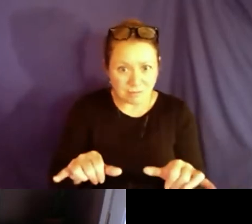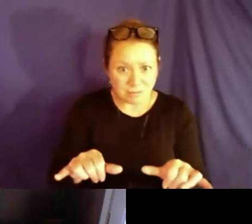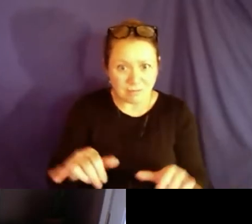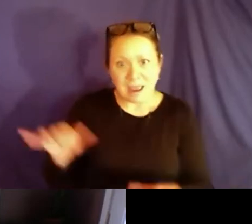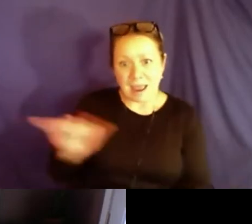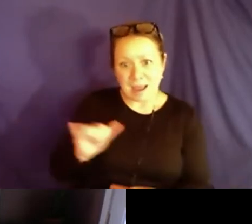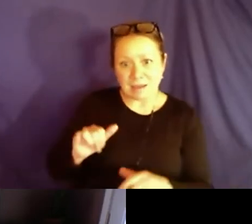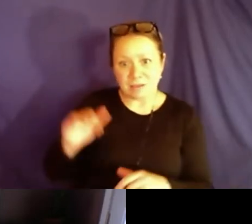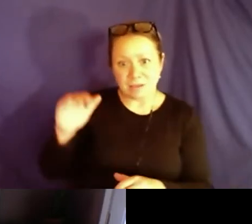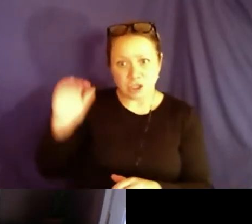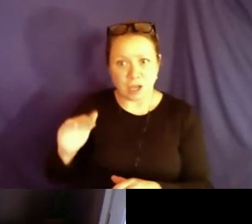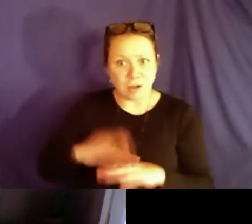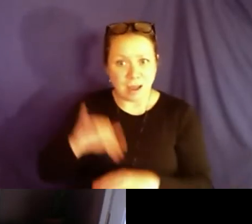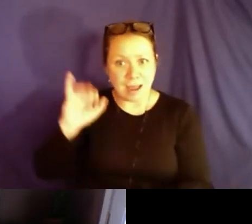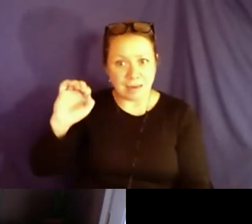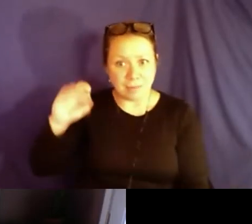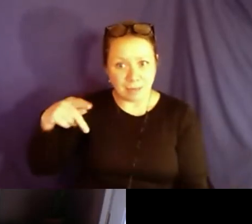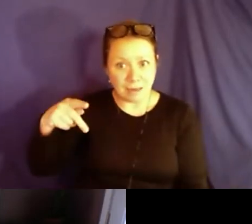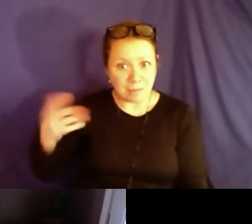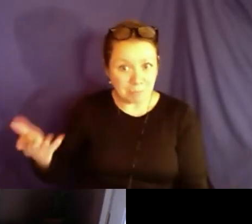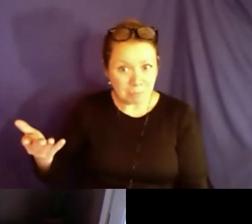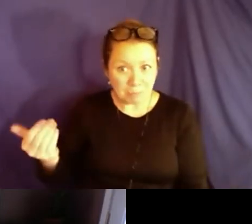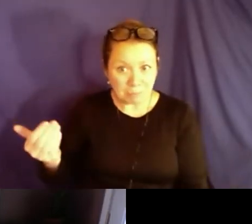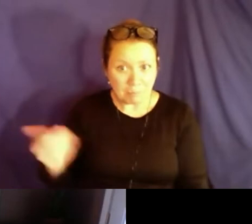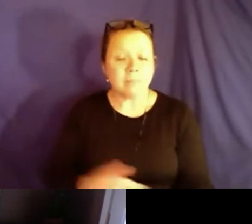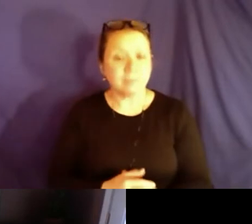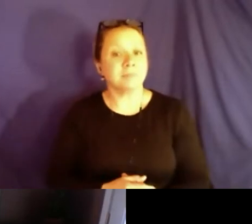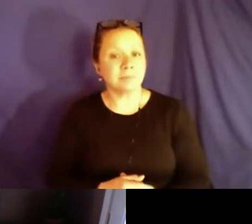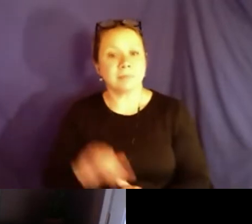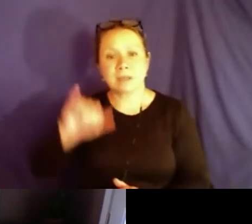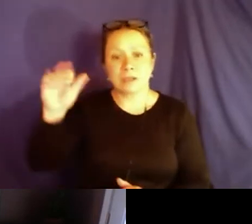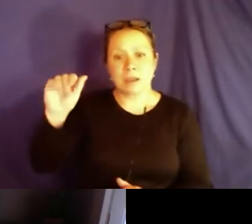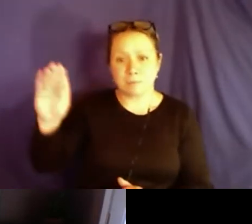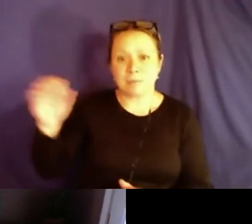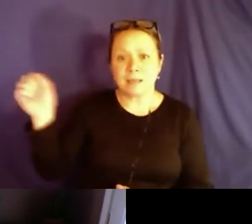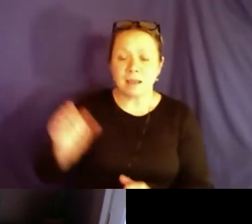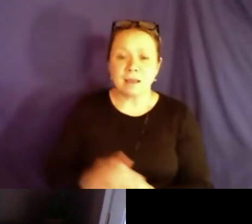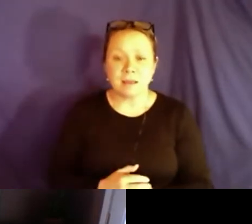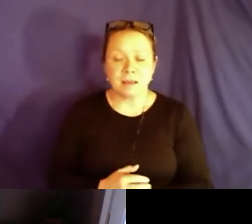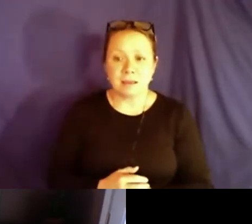about your -- in terms of inaccessibility